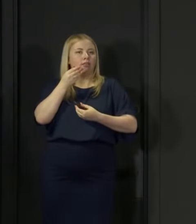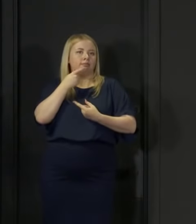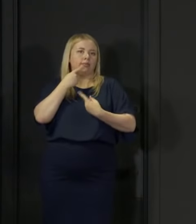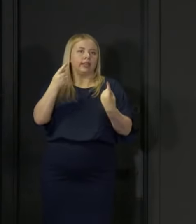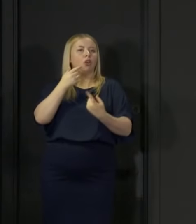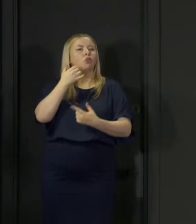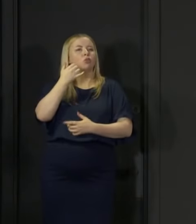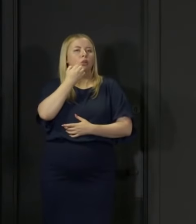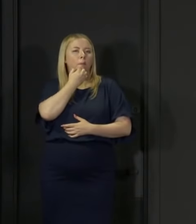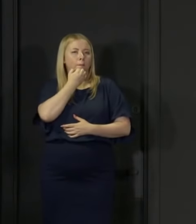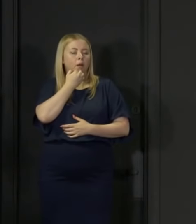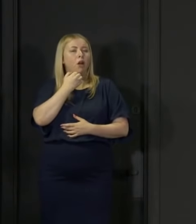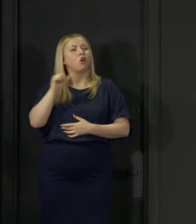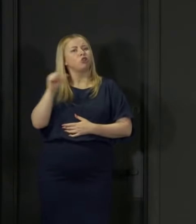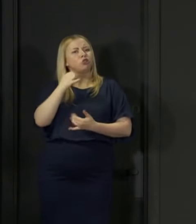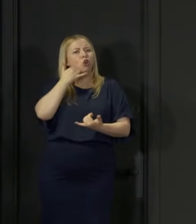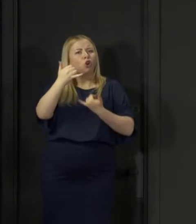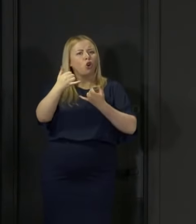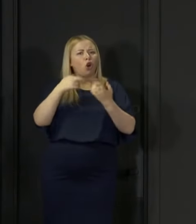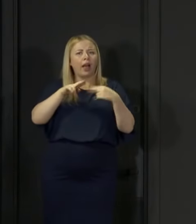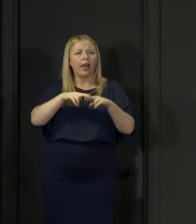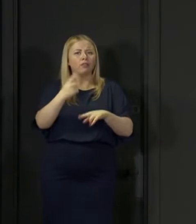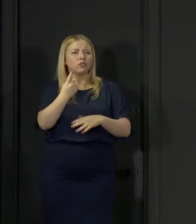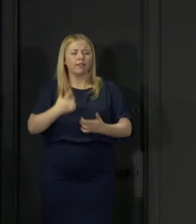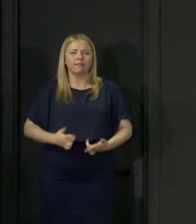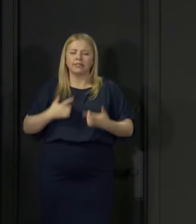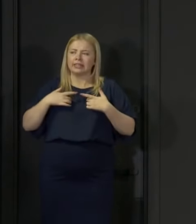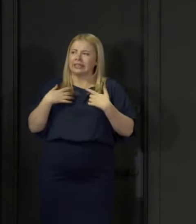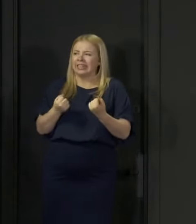You should call the advice line if you have questions about your certificate, for example,